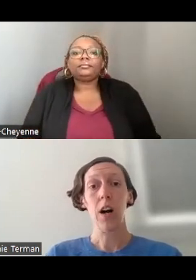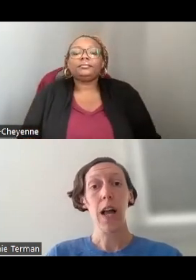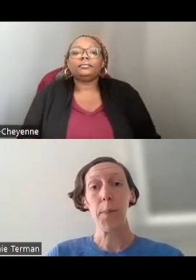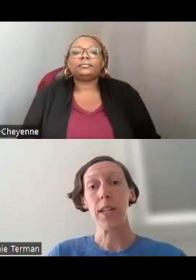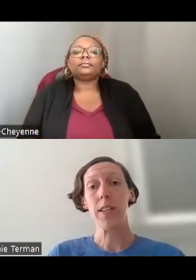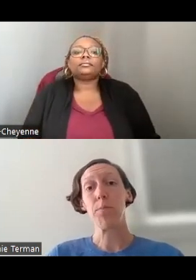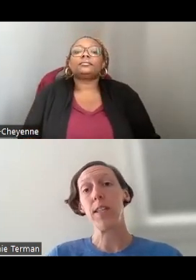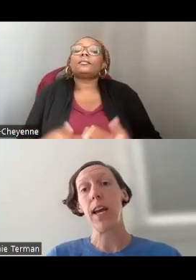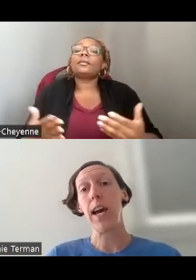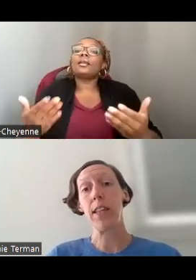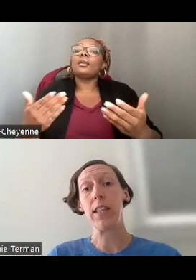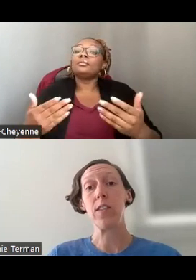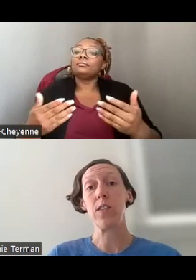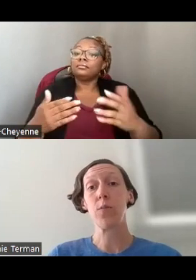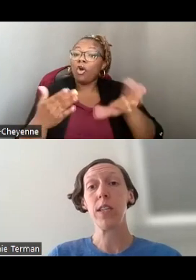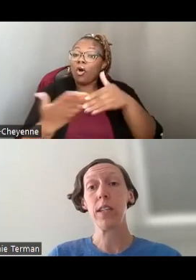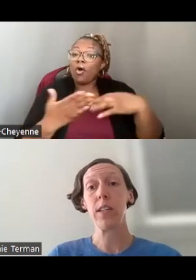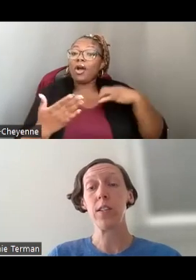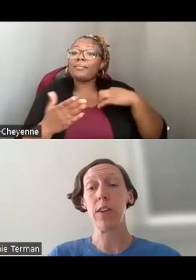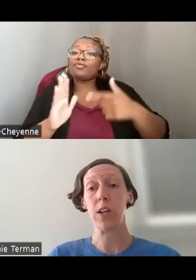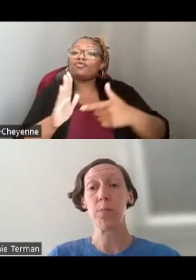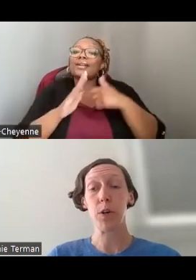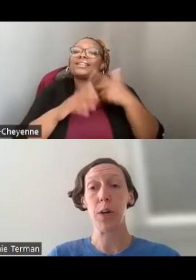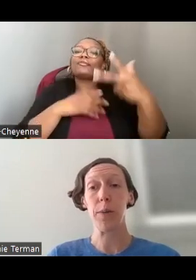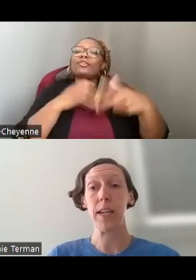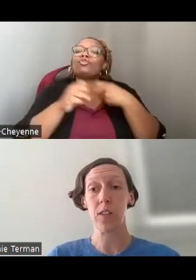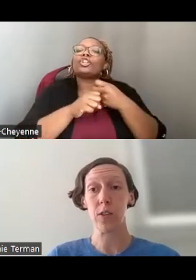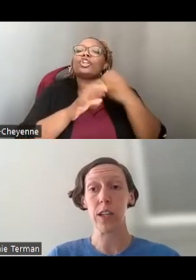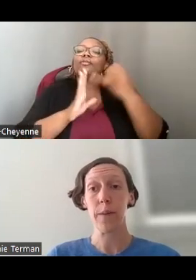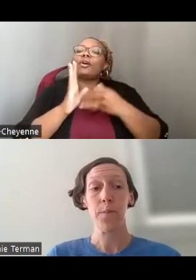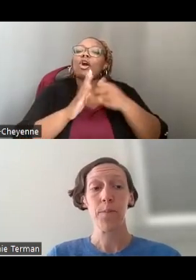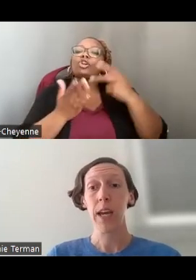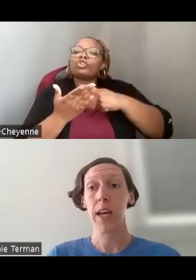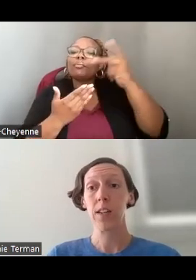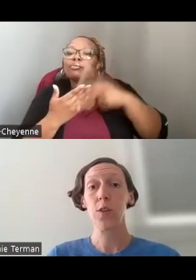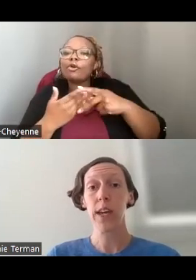ALL APPLICANTS MUST HAVE AT LEAST THREE YEARS OF ARTS PROGRAMMING HISTORY AND IT'S OKAY